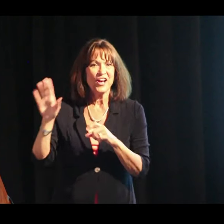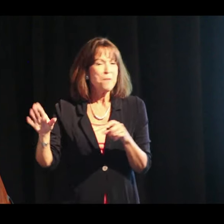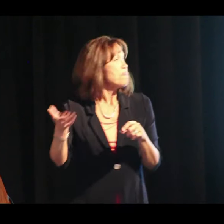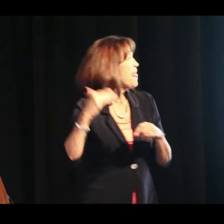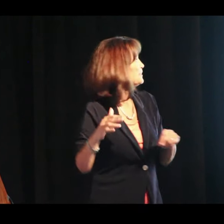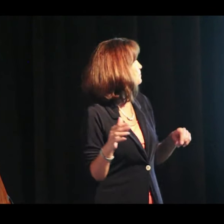to look at that guy,